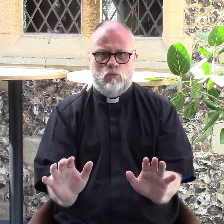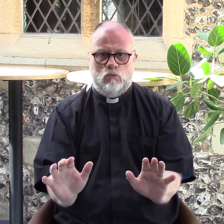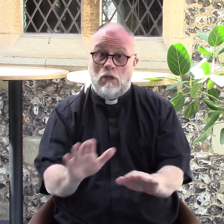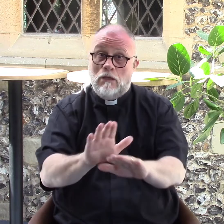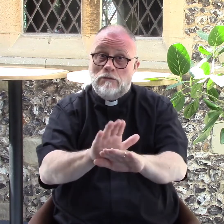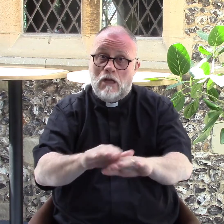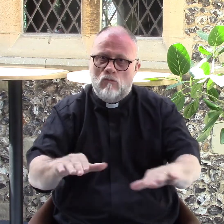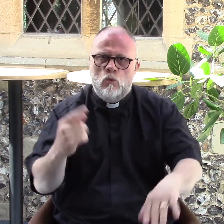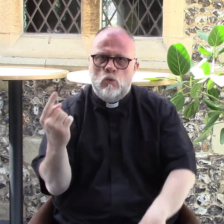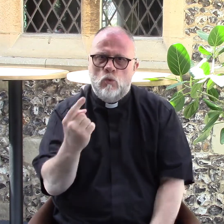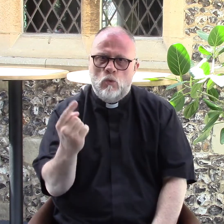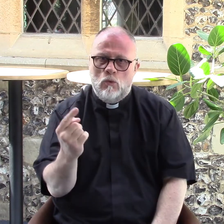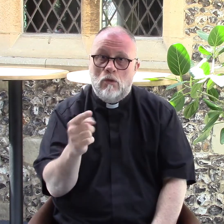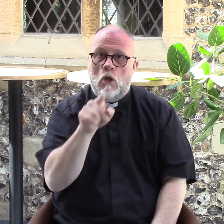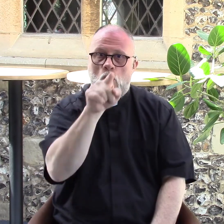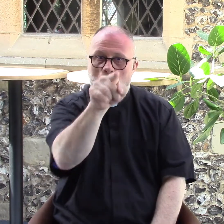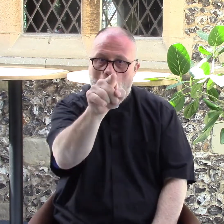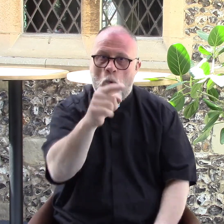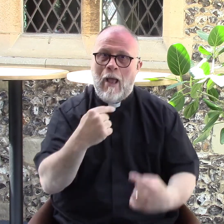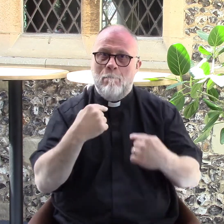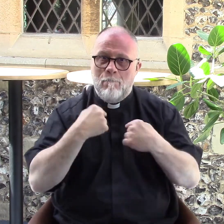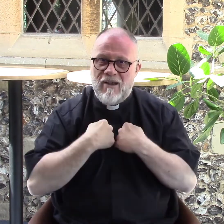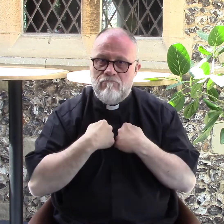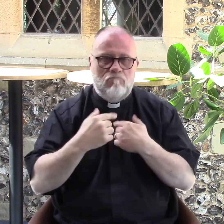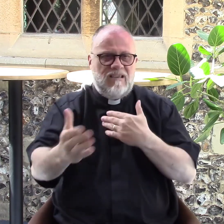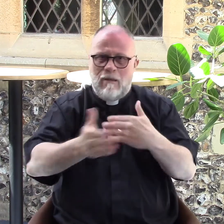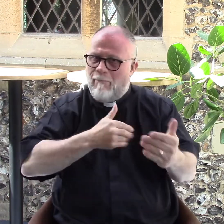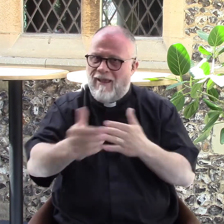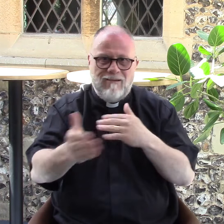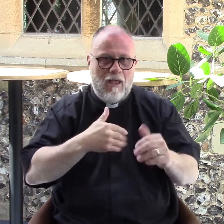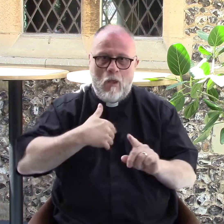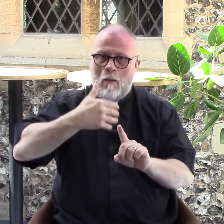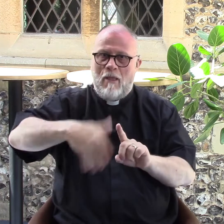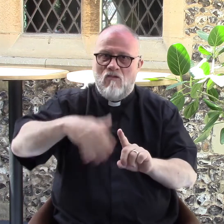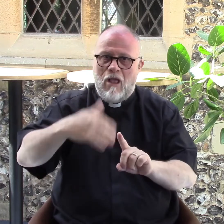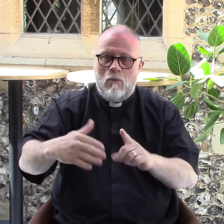so who are these children? They're you and me, it doesn't matter what our background is, it doesn't